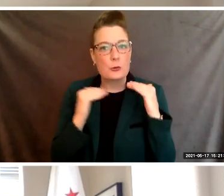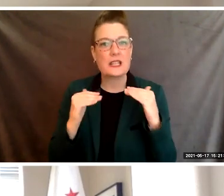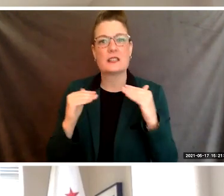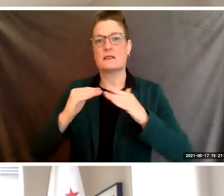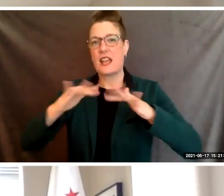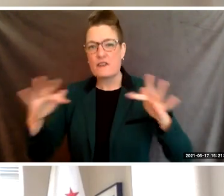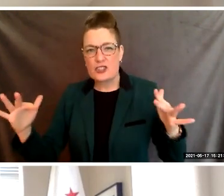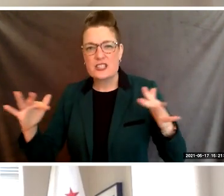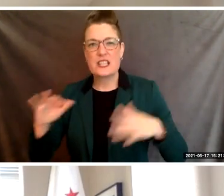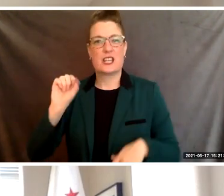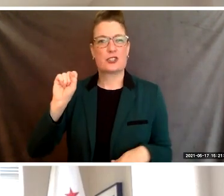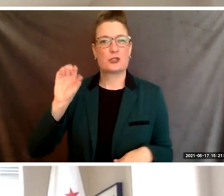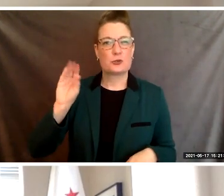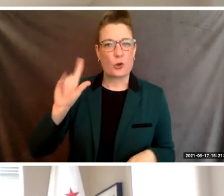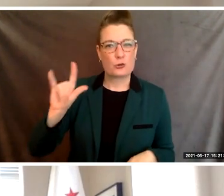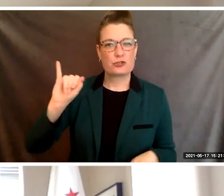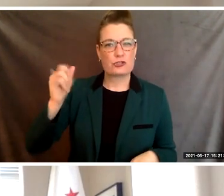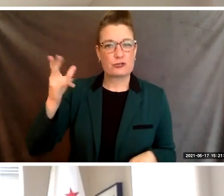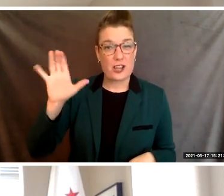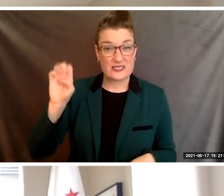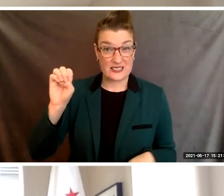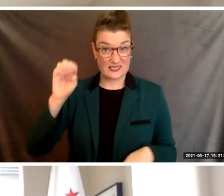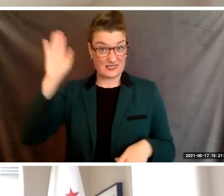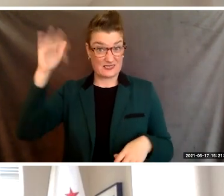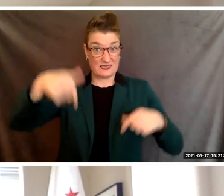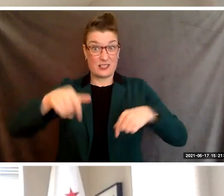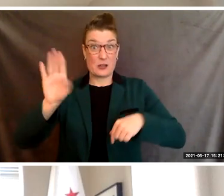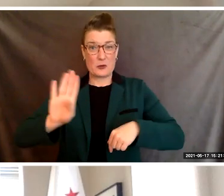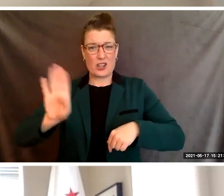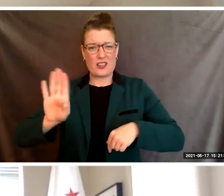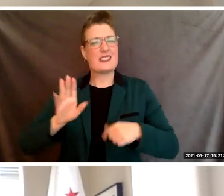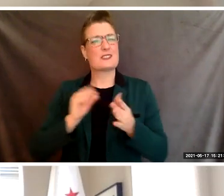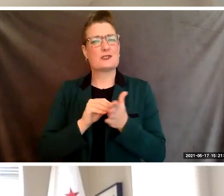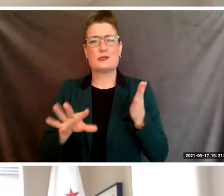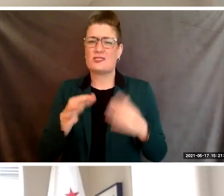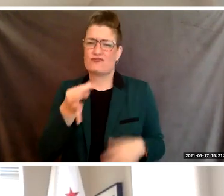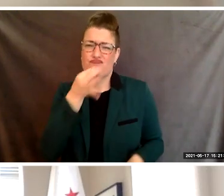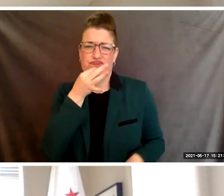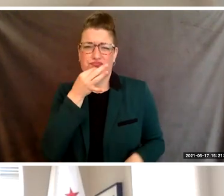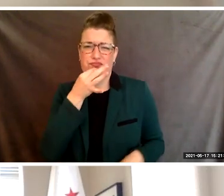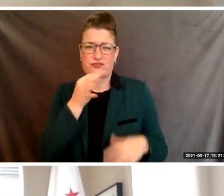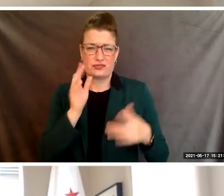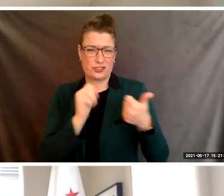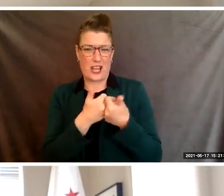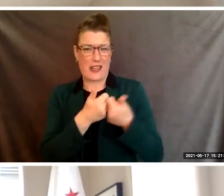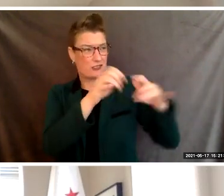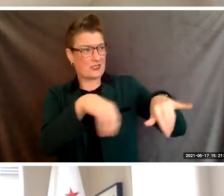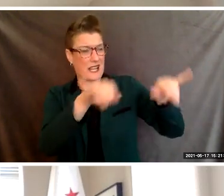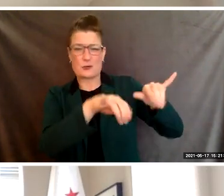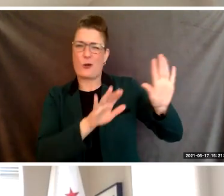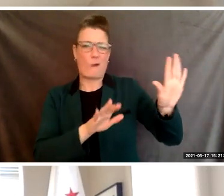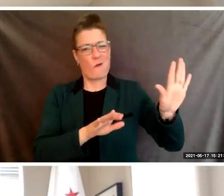We know at BCC students always challenge the status quo and think big. You're part of a long line